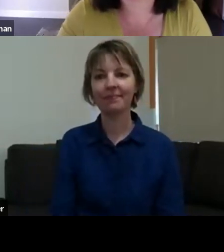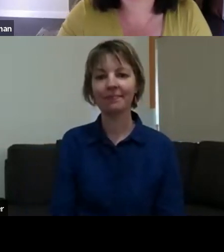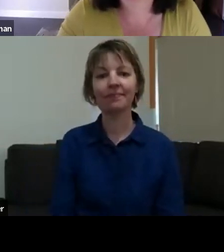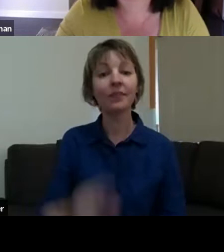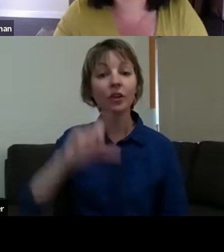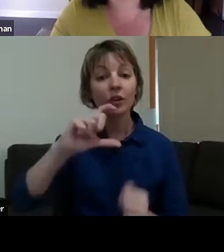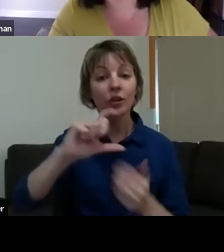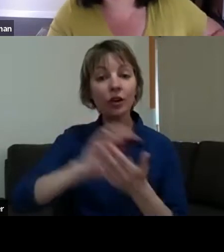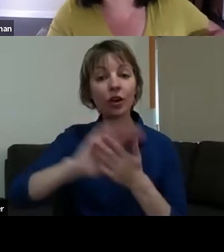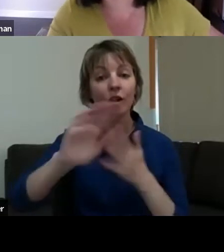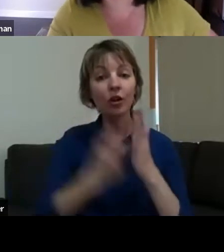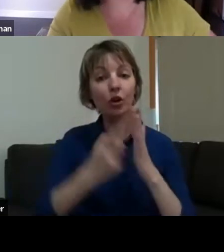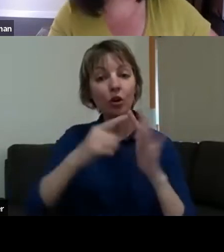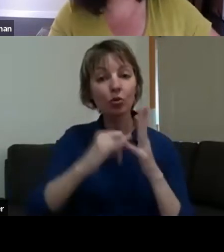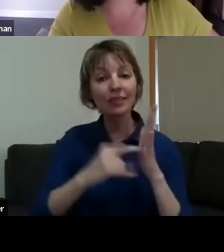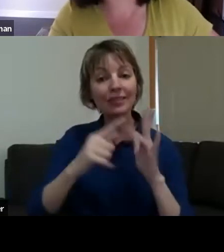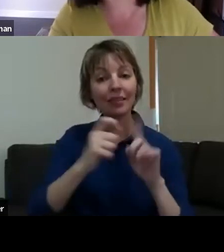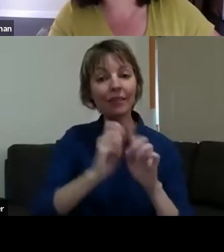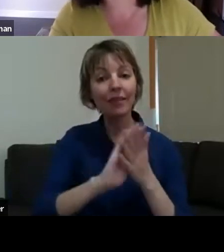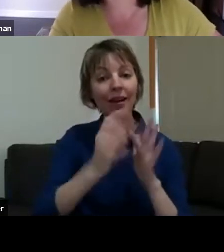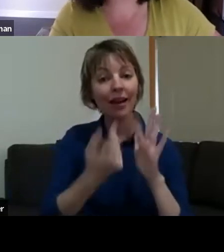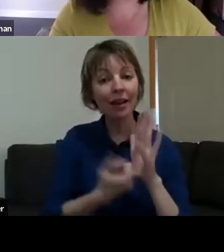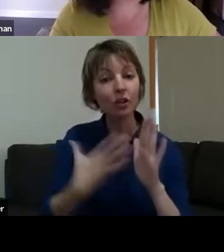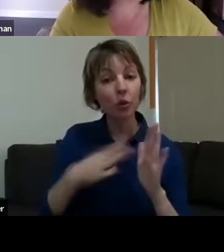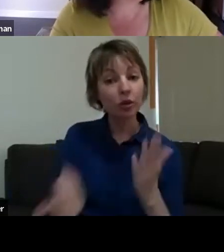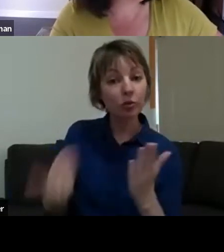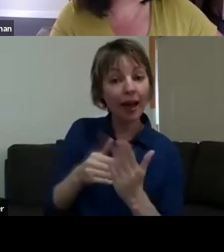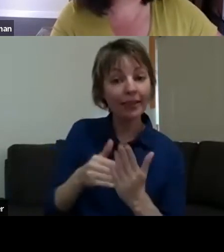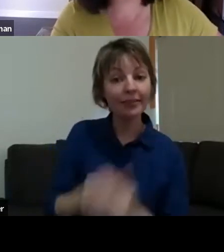question, about the...? >> CHRISTOPHER COWLES: I think - like